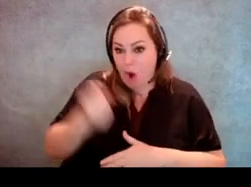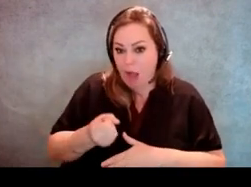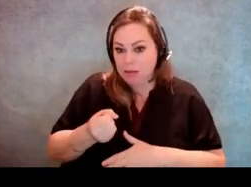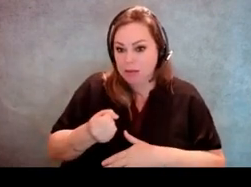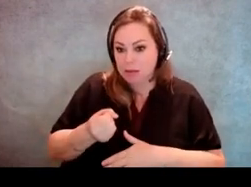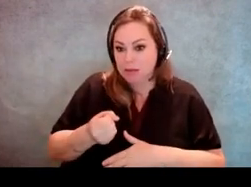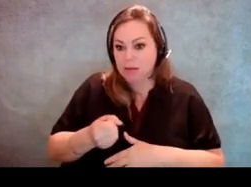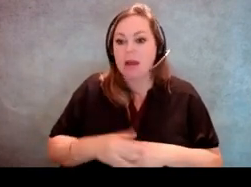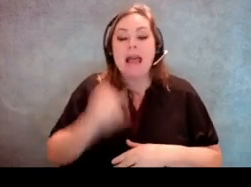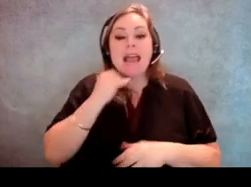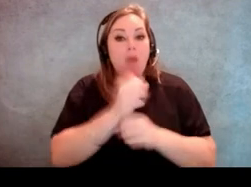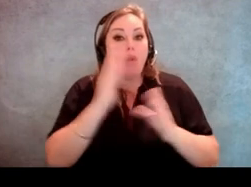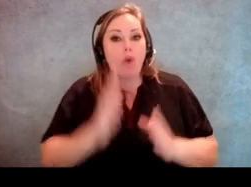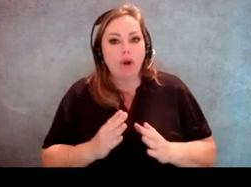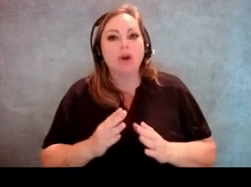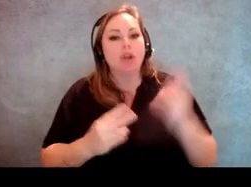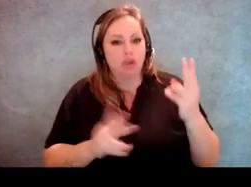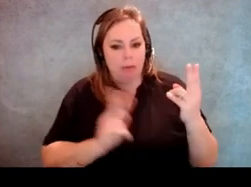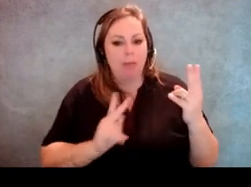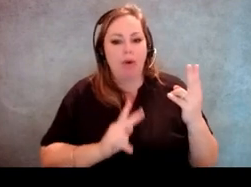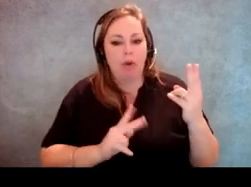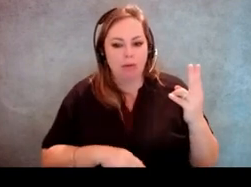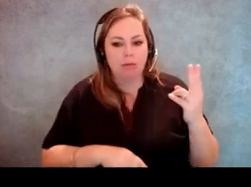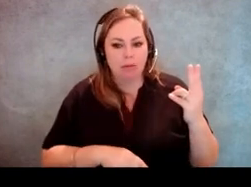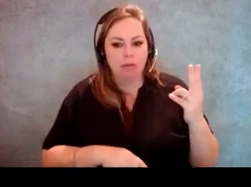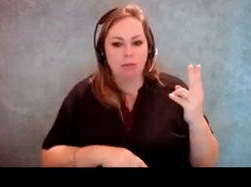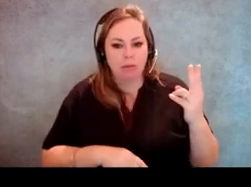there should be two people for that reason. If a poll worker is assisting someone.